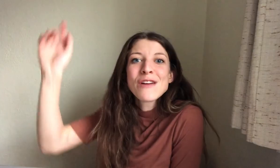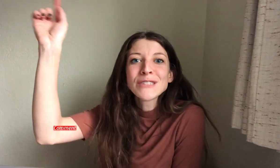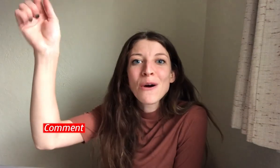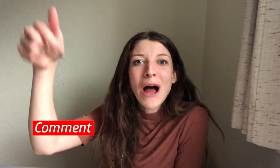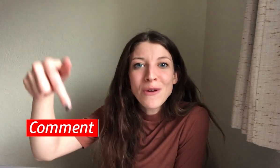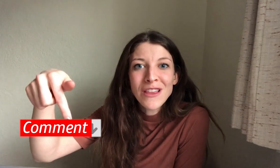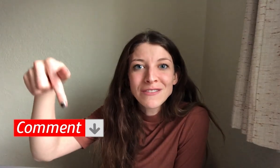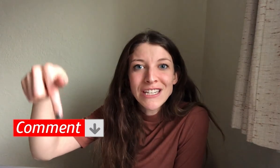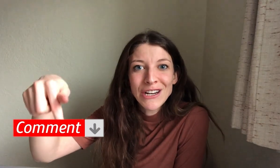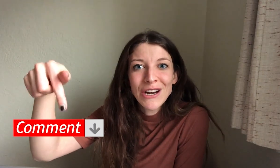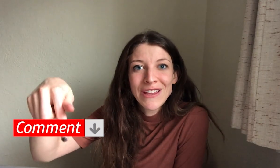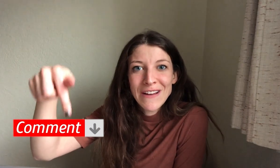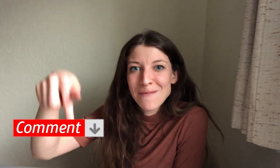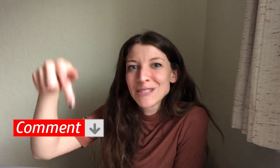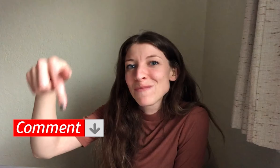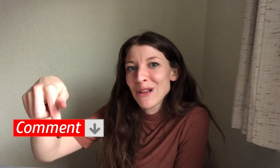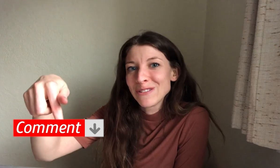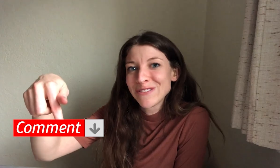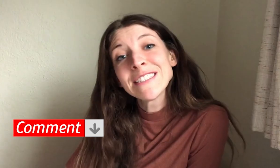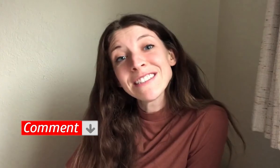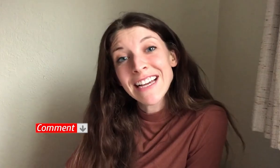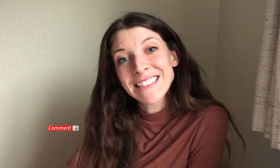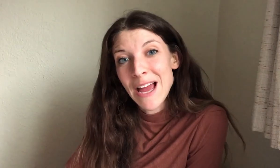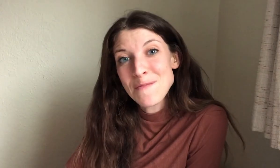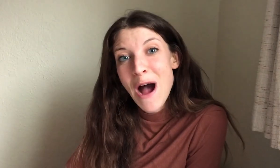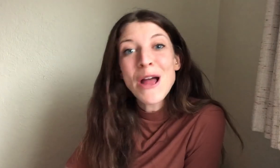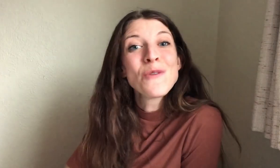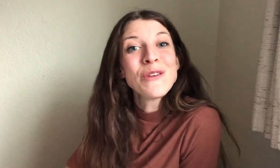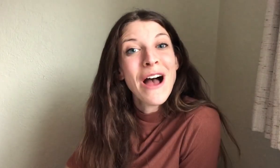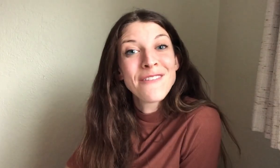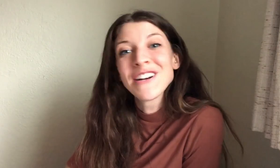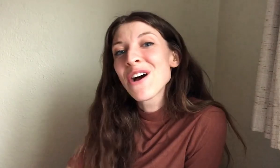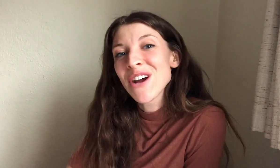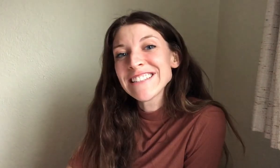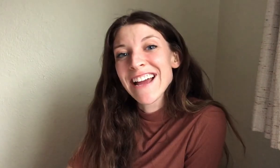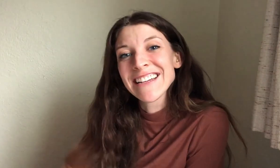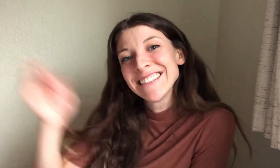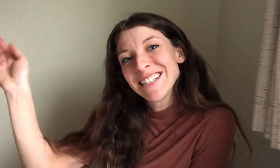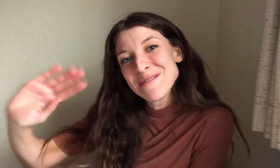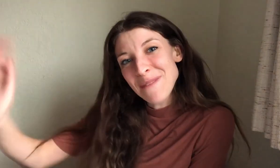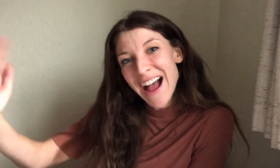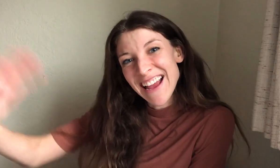If so, I would love to hear in the comments below. Until next time, I hope you have a great day. Bye.